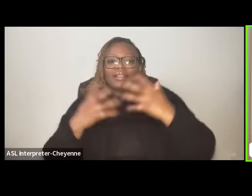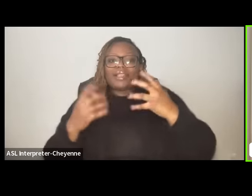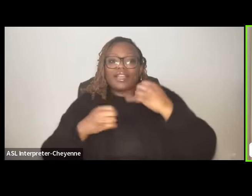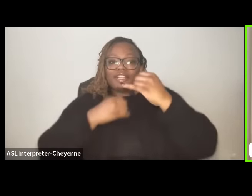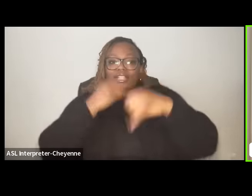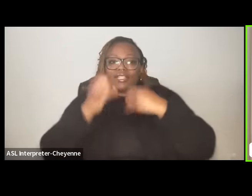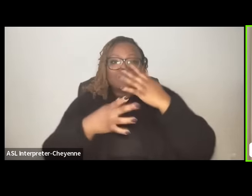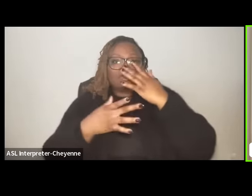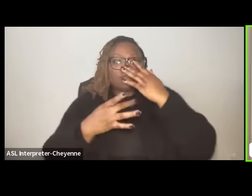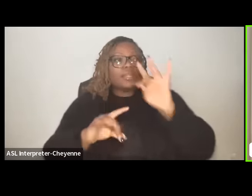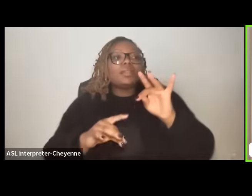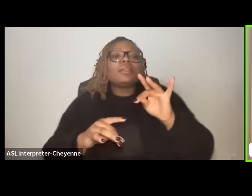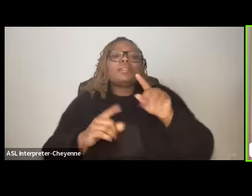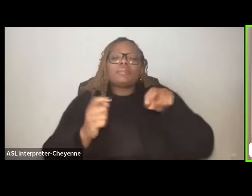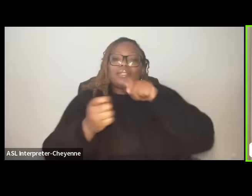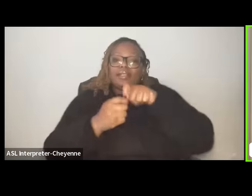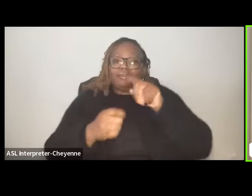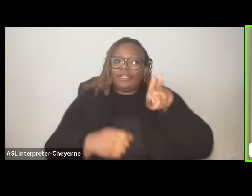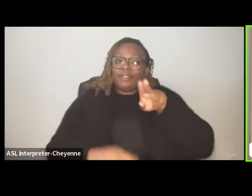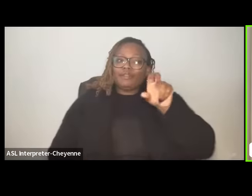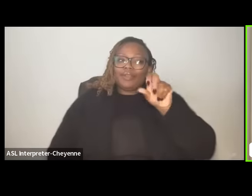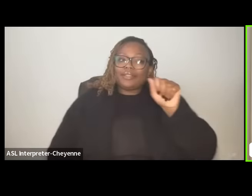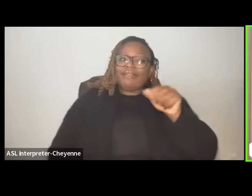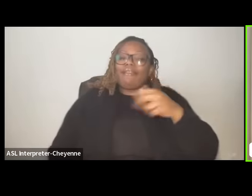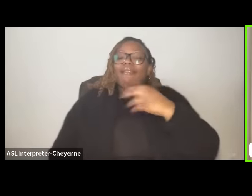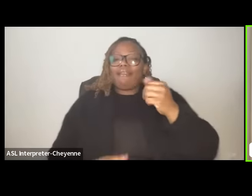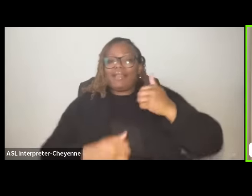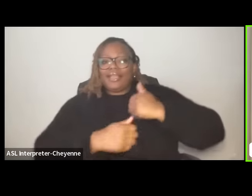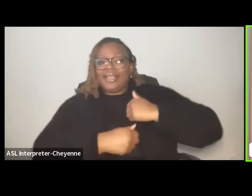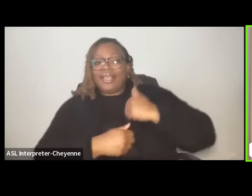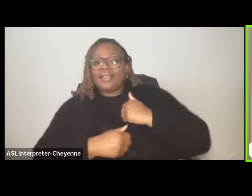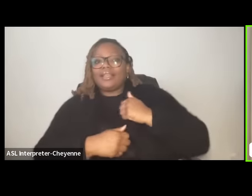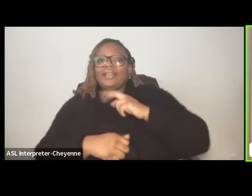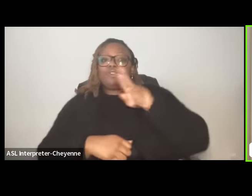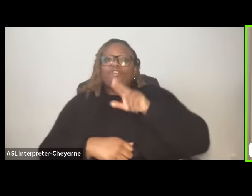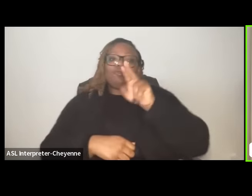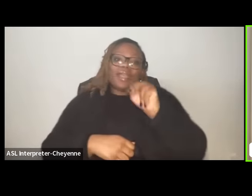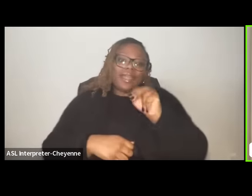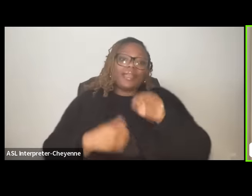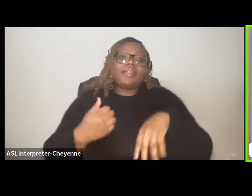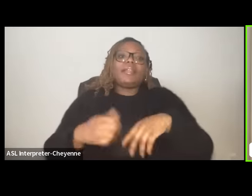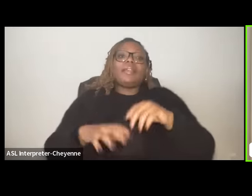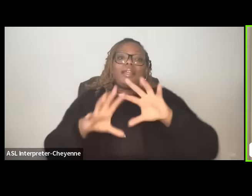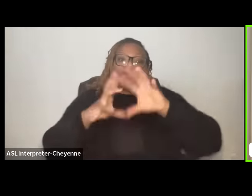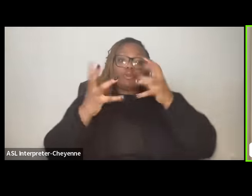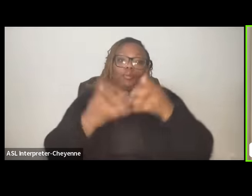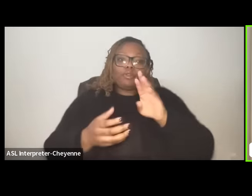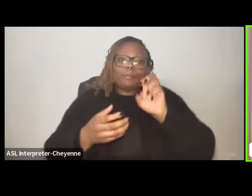States and Canada as I mentioned before um and the United Nations and the World Bank and some others